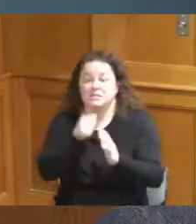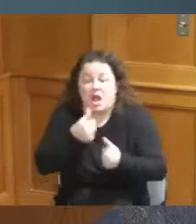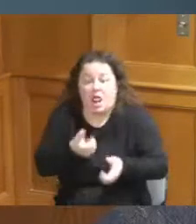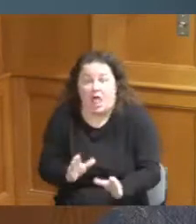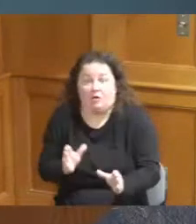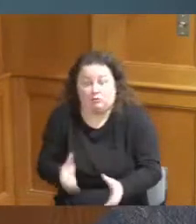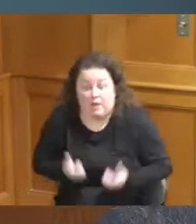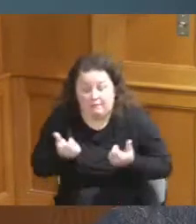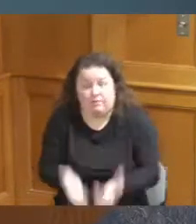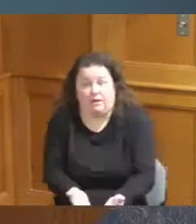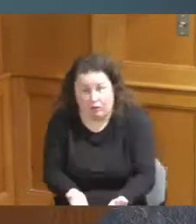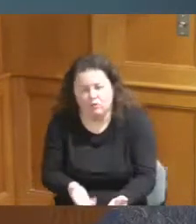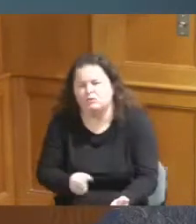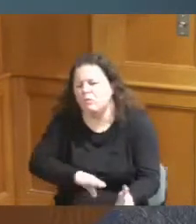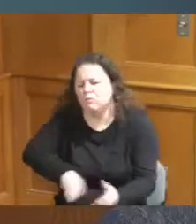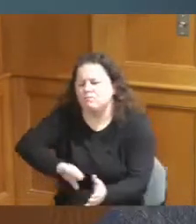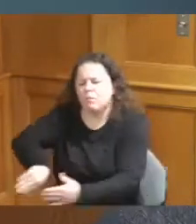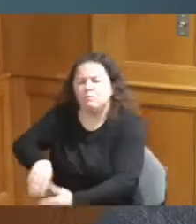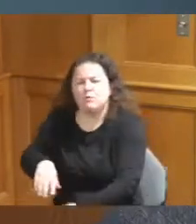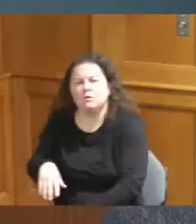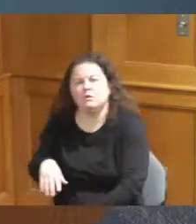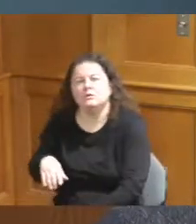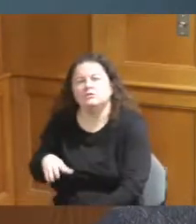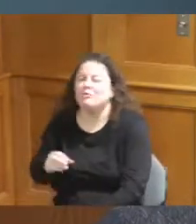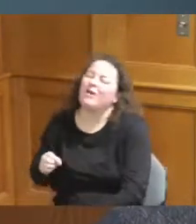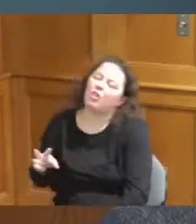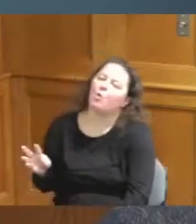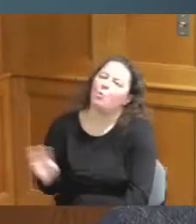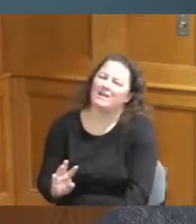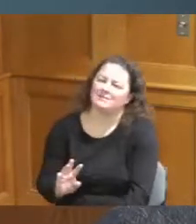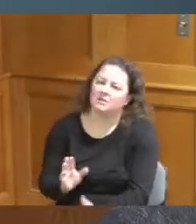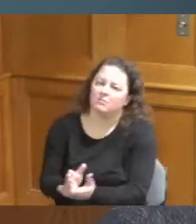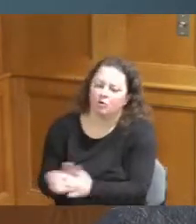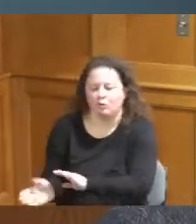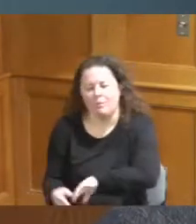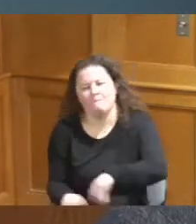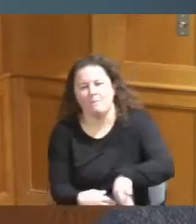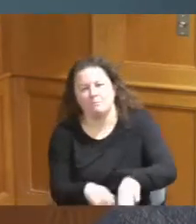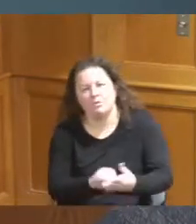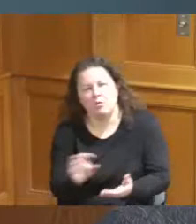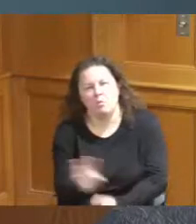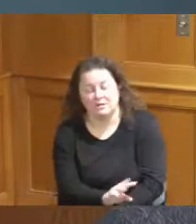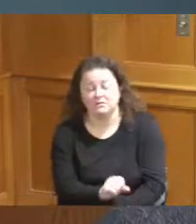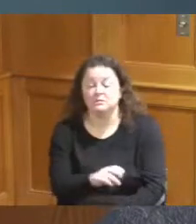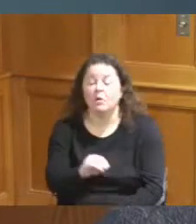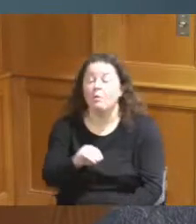the world could come to at no cost called the Cincinnati black music Walk of Fame is a is